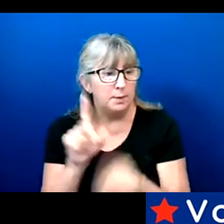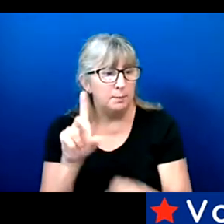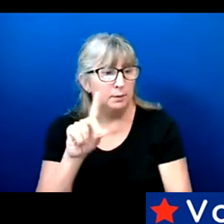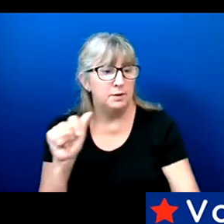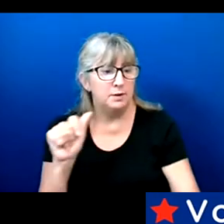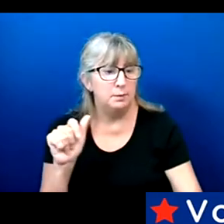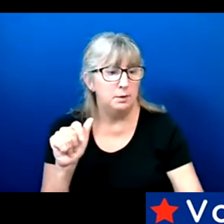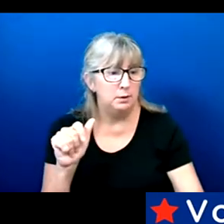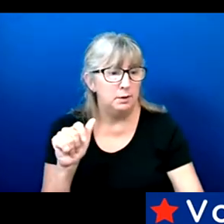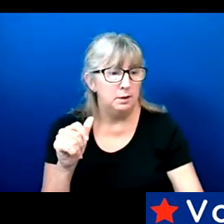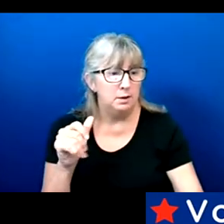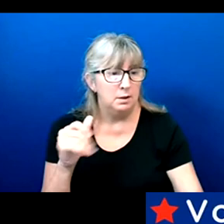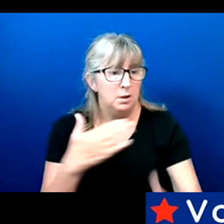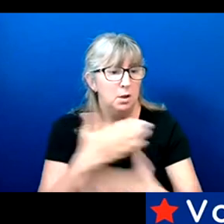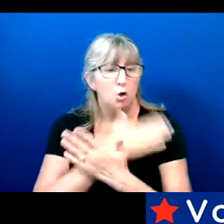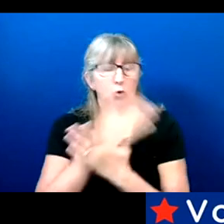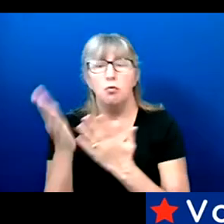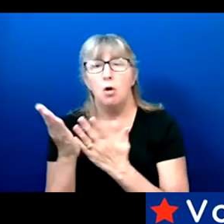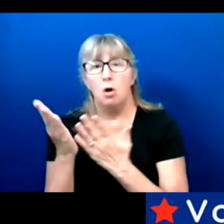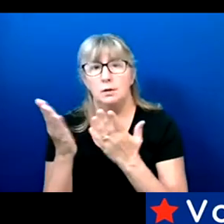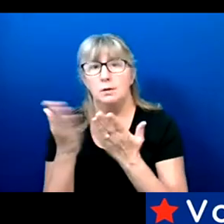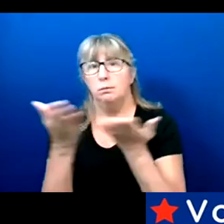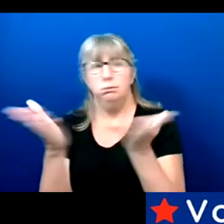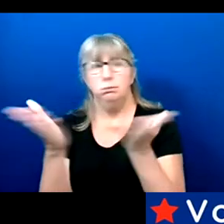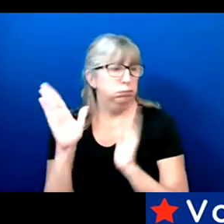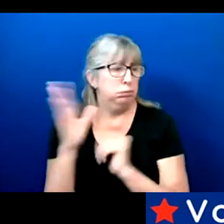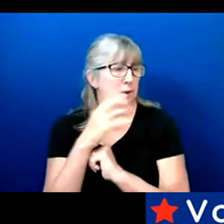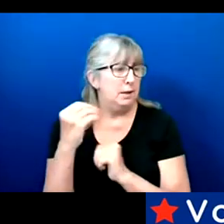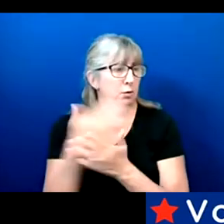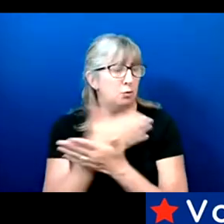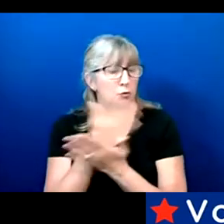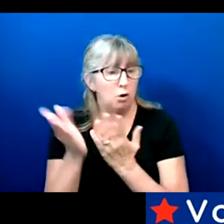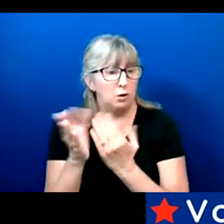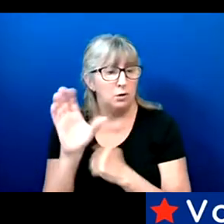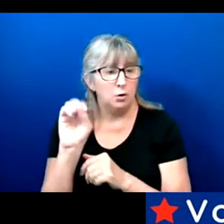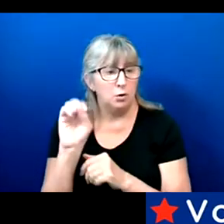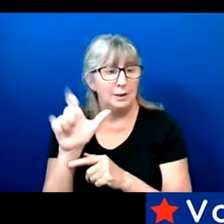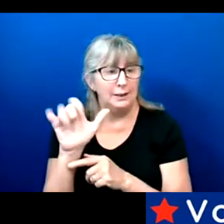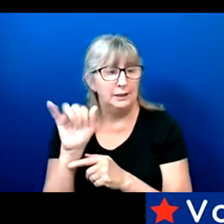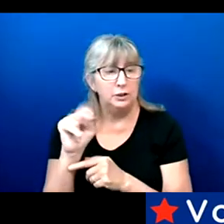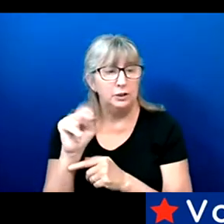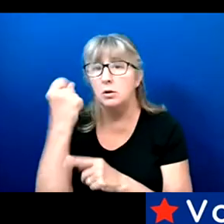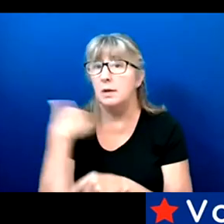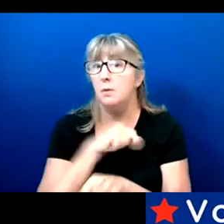across the spectrum and across coalition to understands that we can work together with